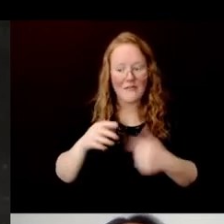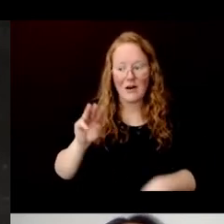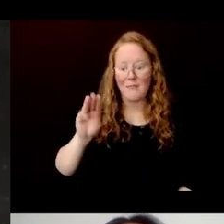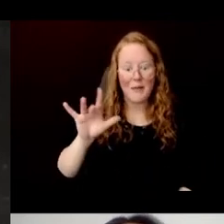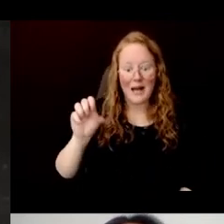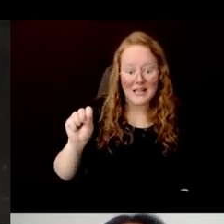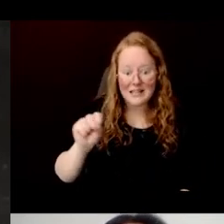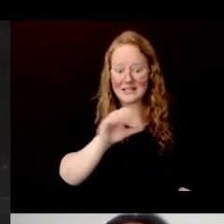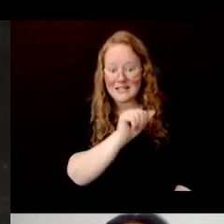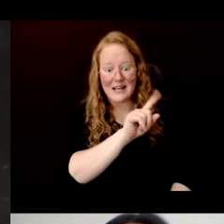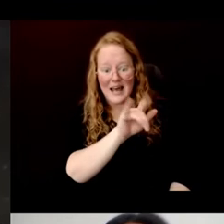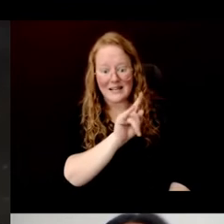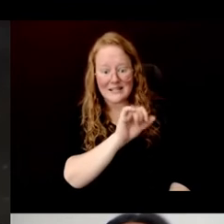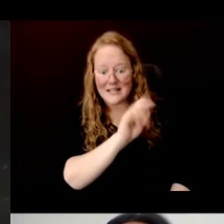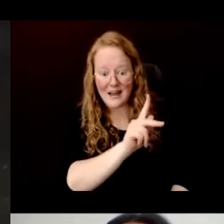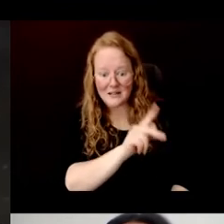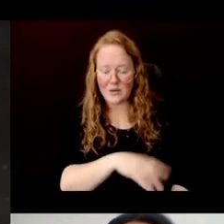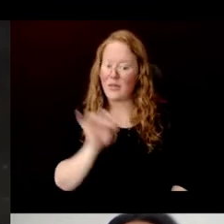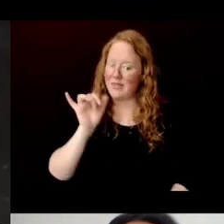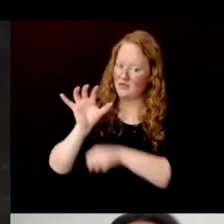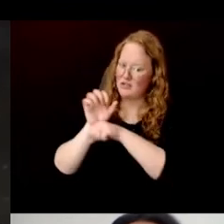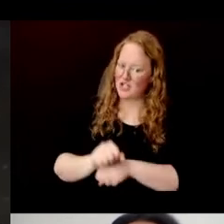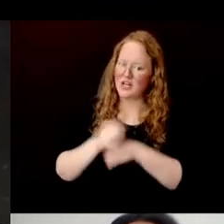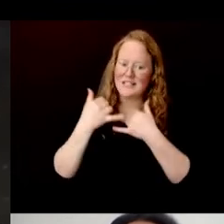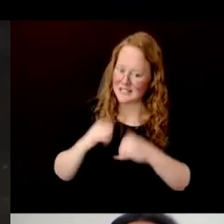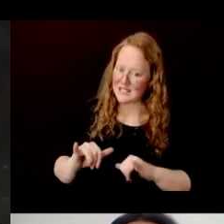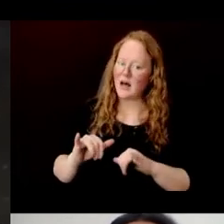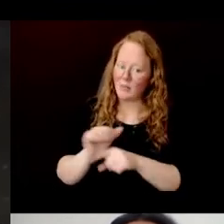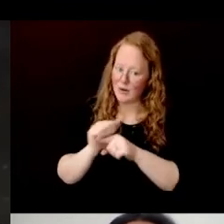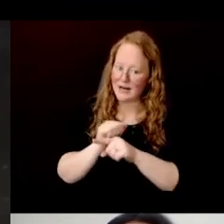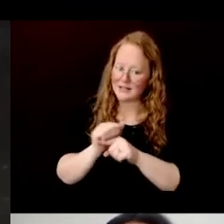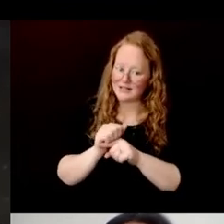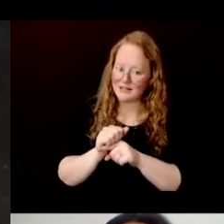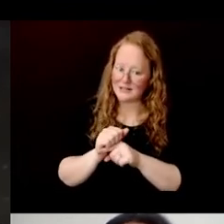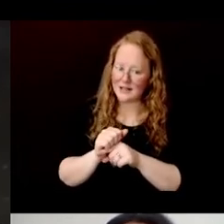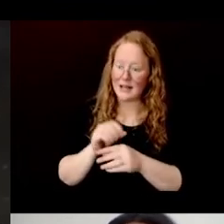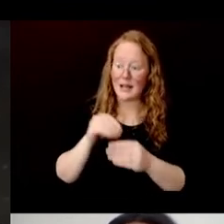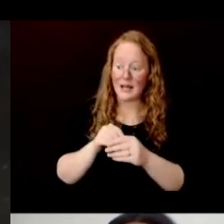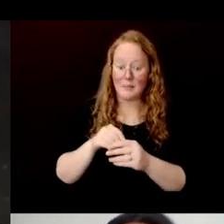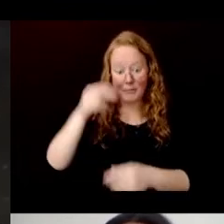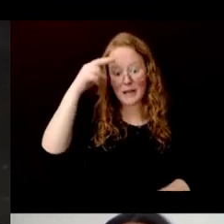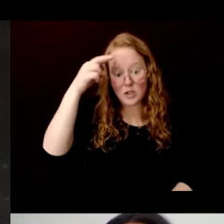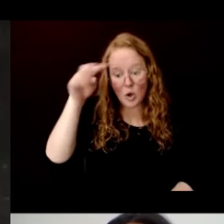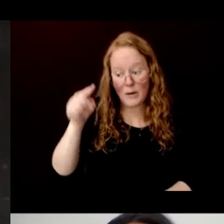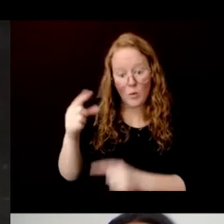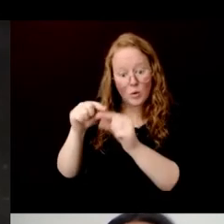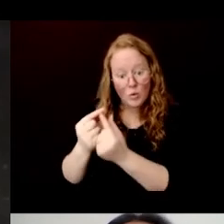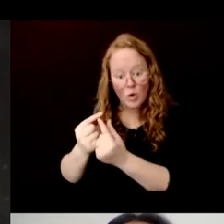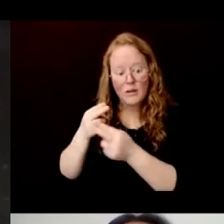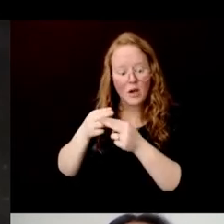This tradition is still practice by one ethnic group in Mexico.